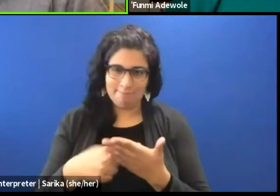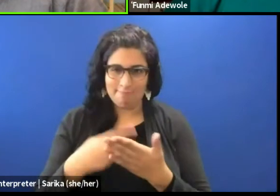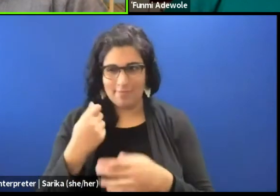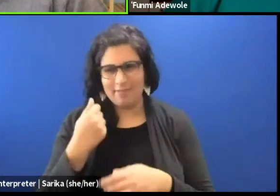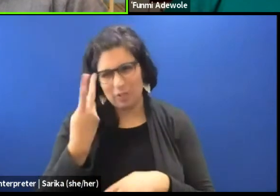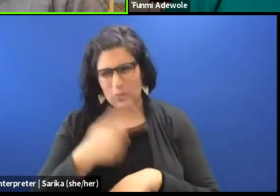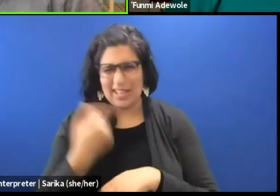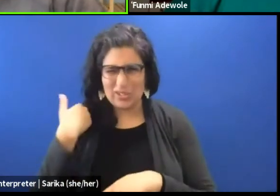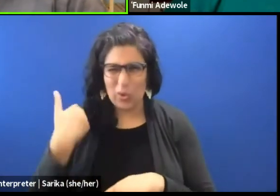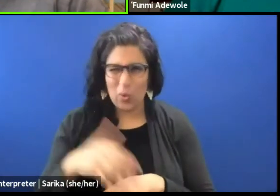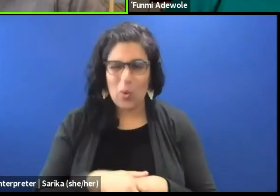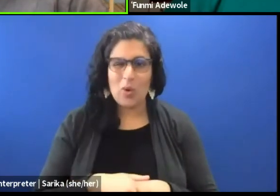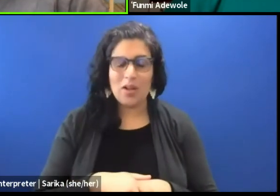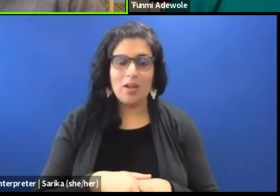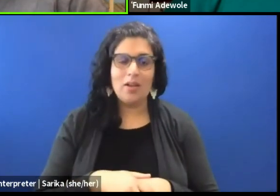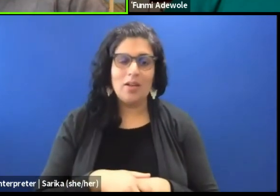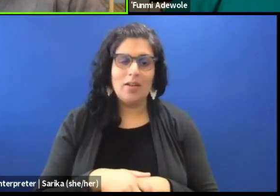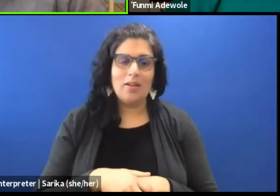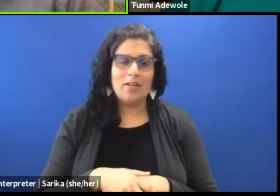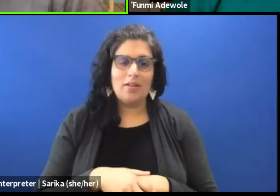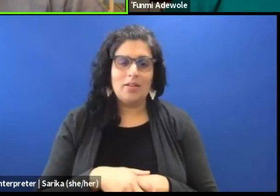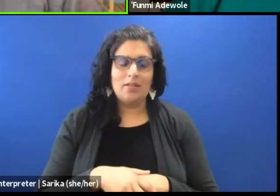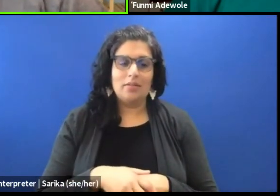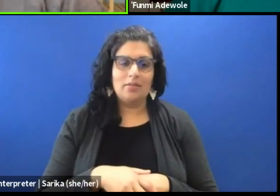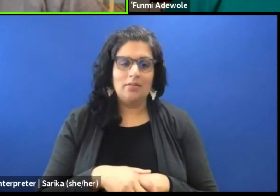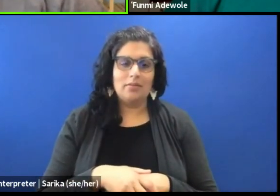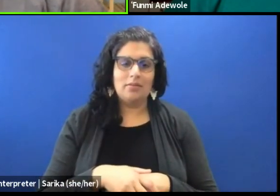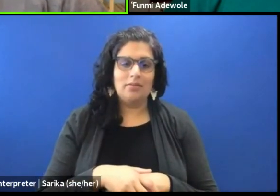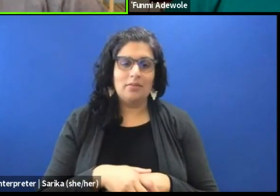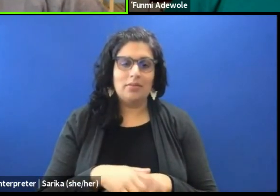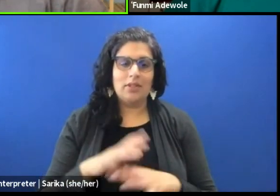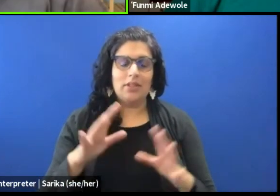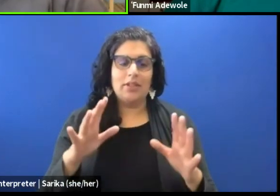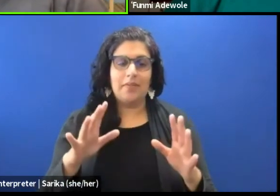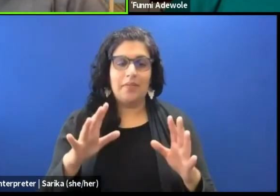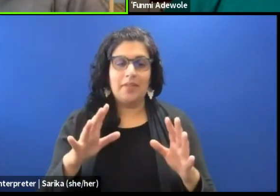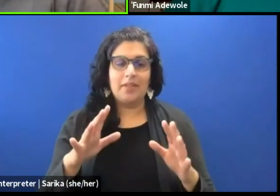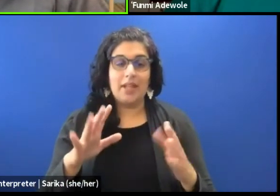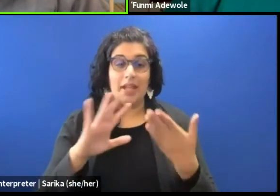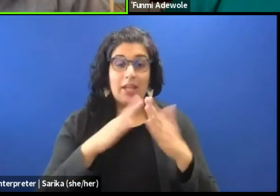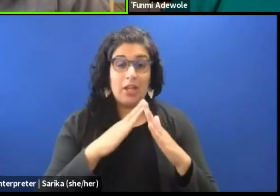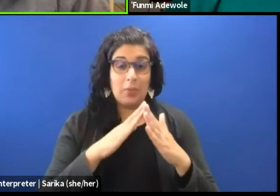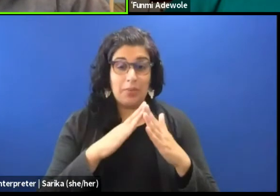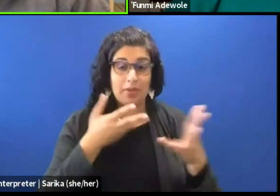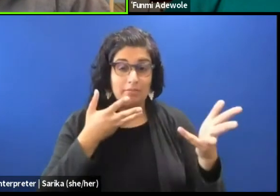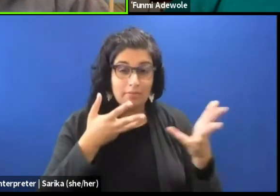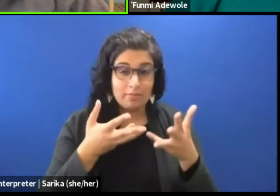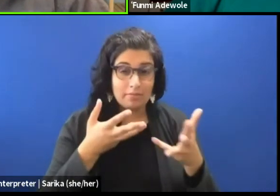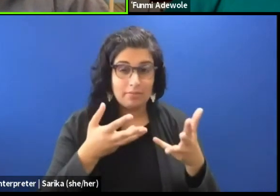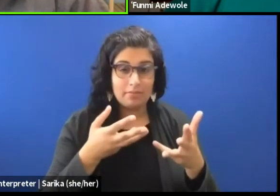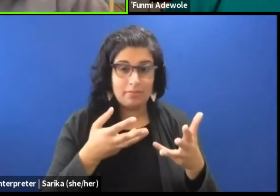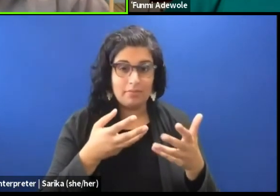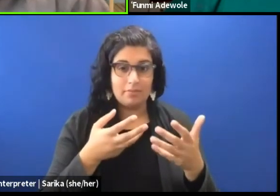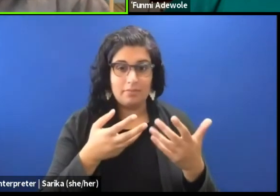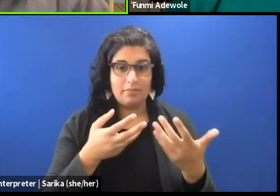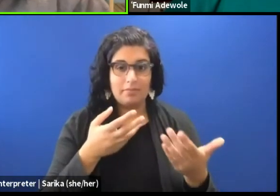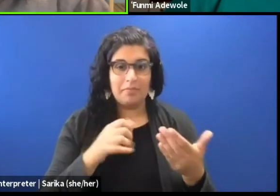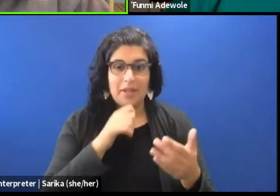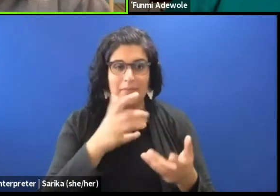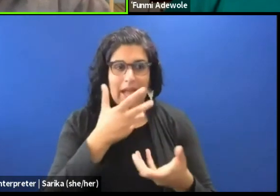you know this was rightly you know mentioned and clearly articulated, that the community we are working with are really not, may be not really interested in this course.